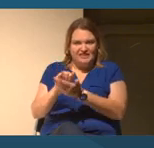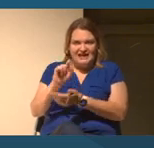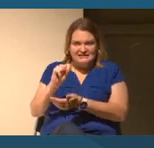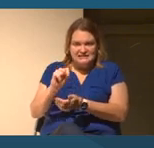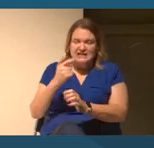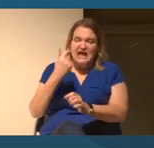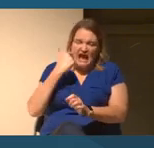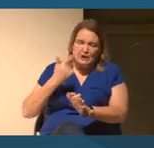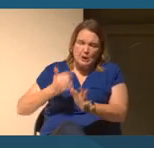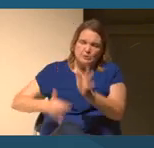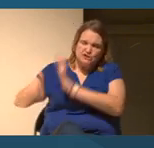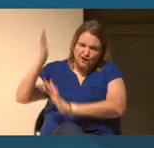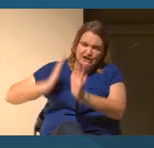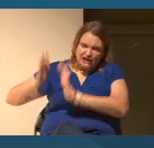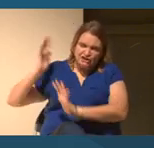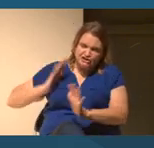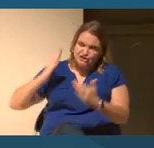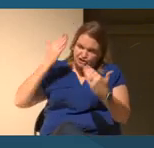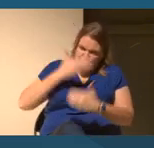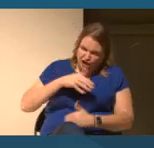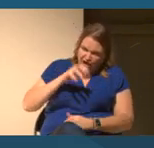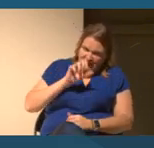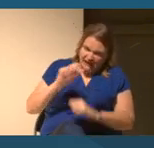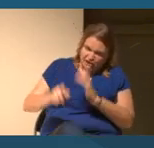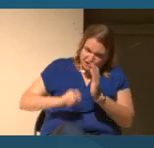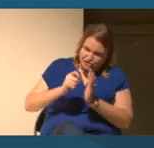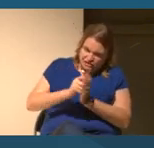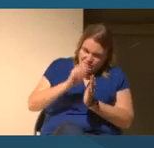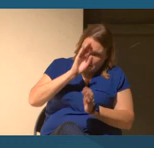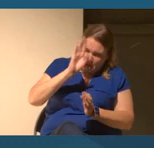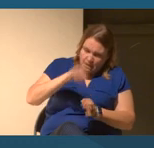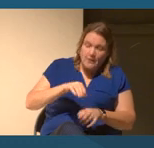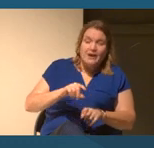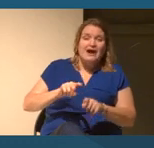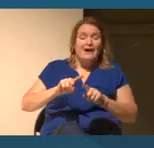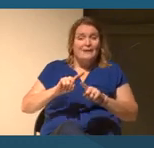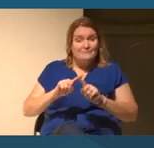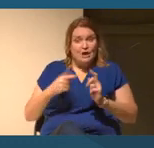But again, we really consciously worked with what we had and we had to really work with